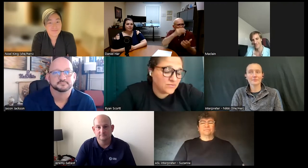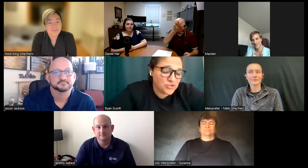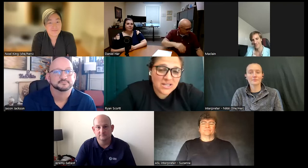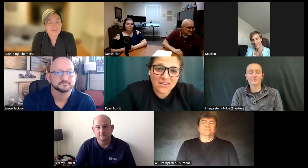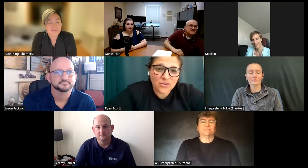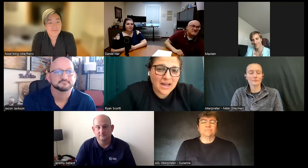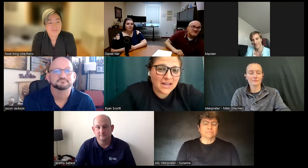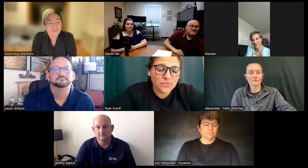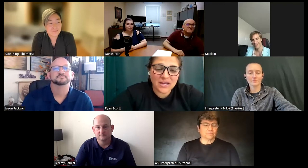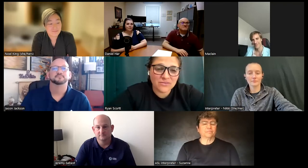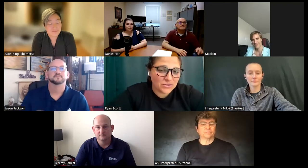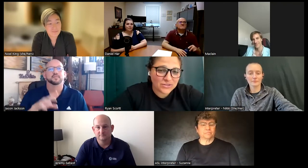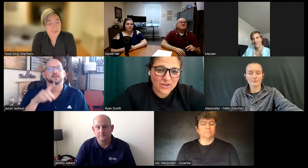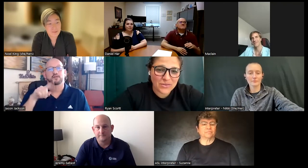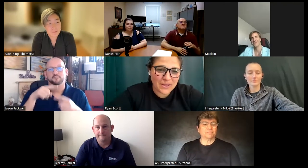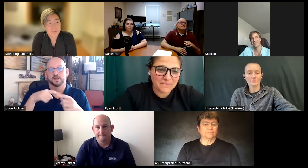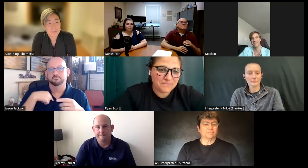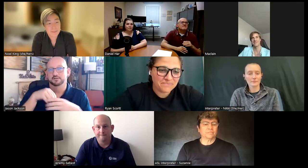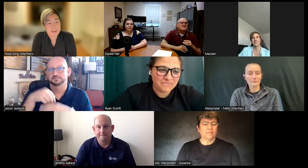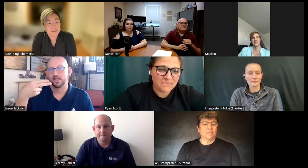training have you had what have you learned along the way